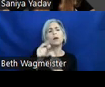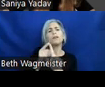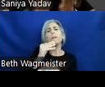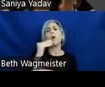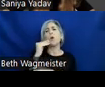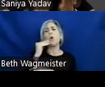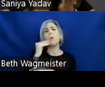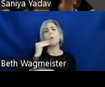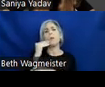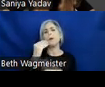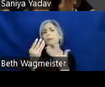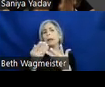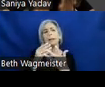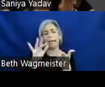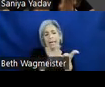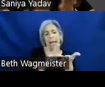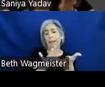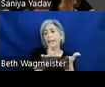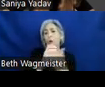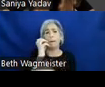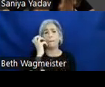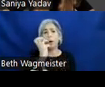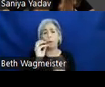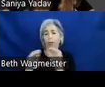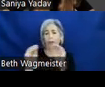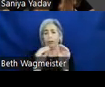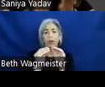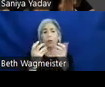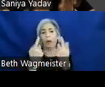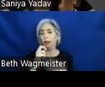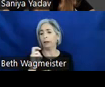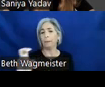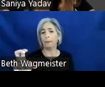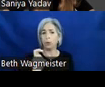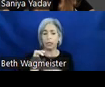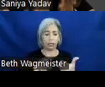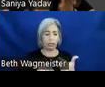products on a tablet, a mobile device when they're commuting on business or just on the way home.